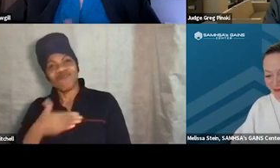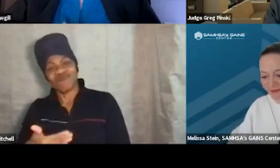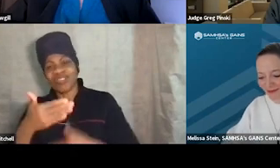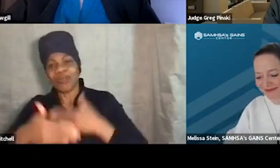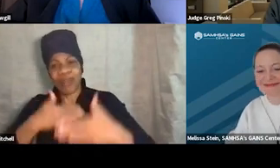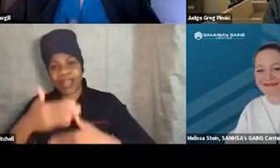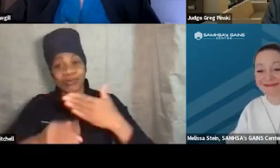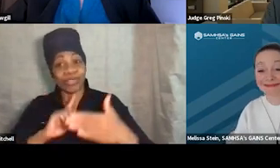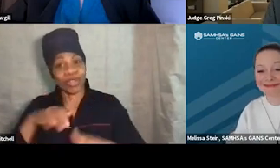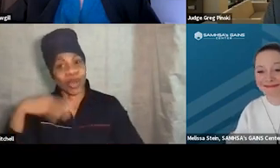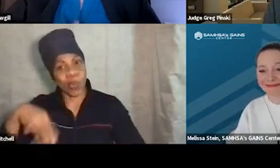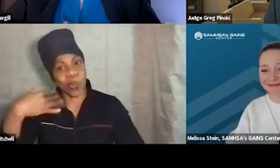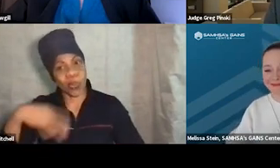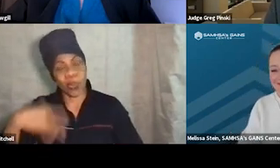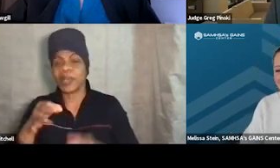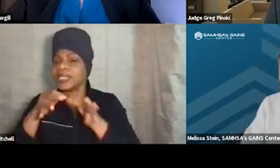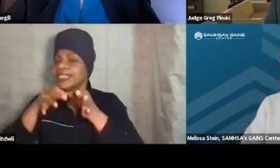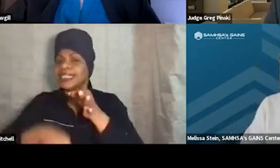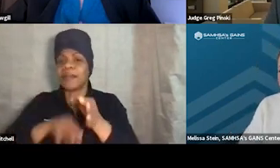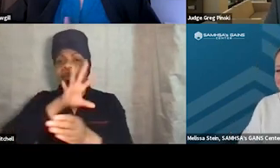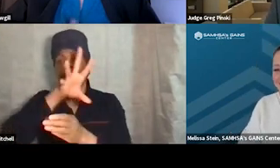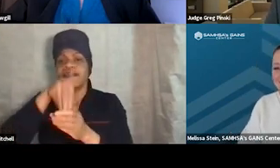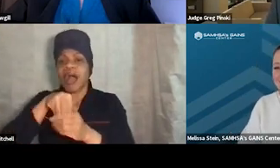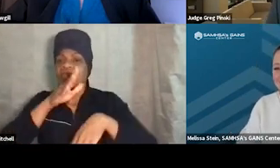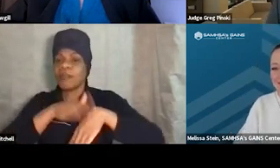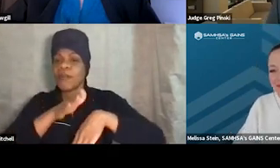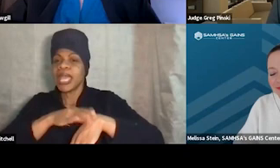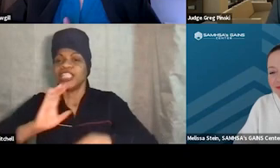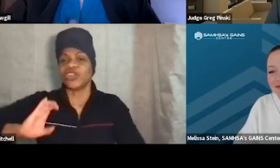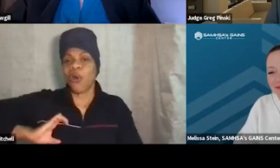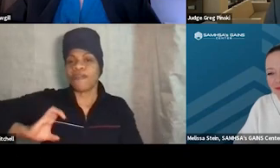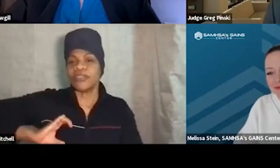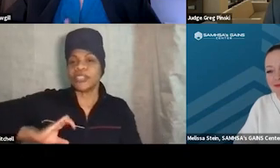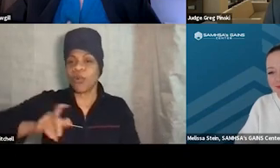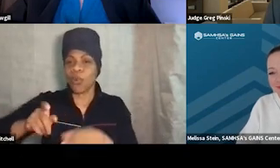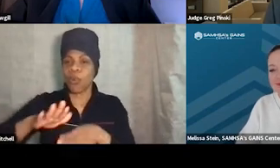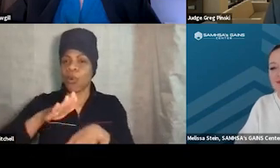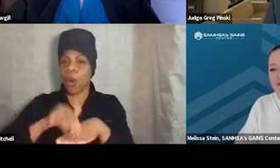but it really simply involved a probation officer calling me after hours